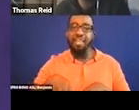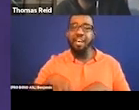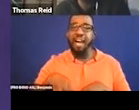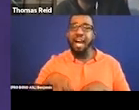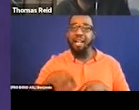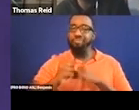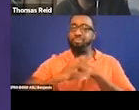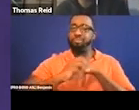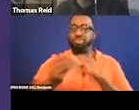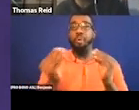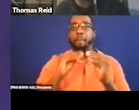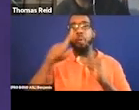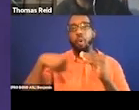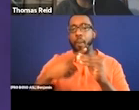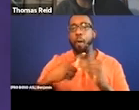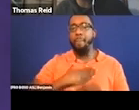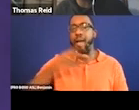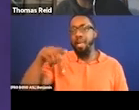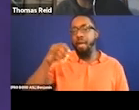but thank you for the opportunity to talk to you all.